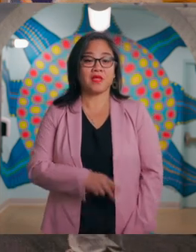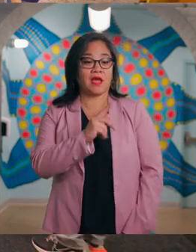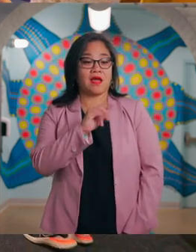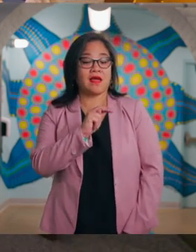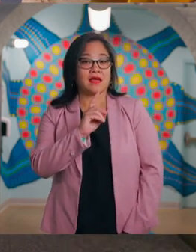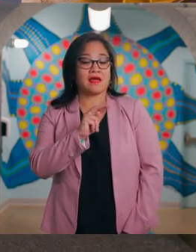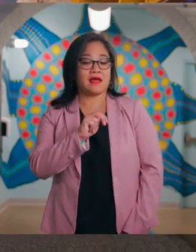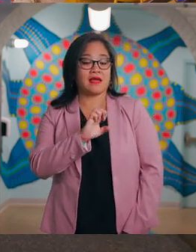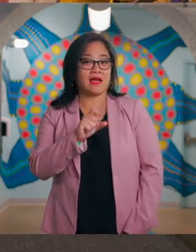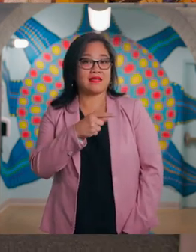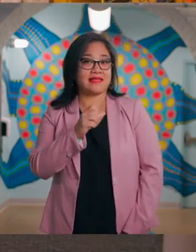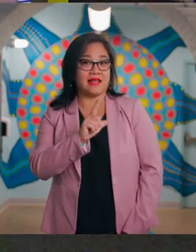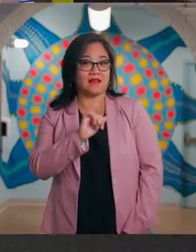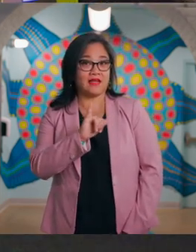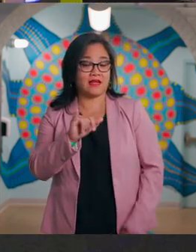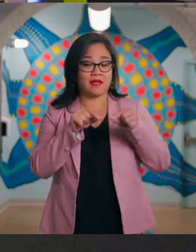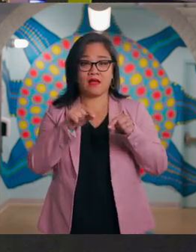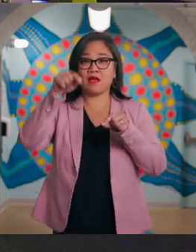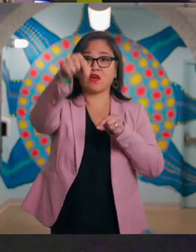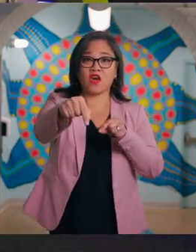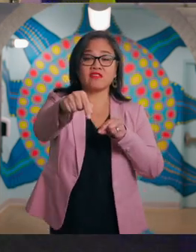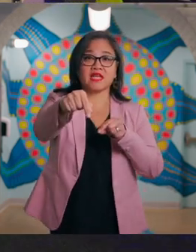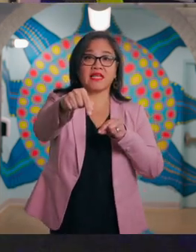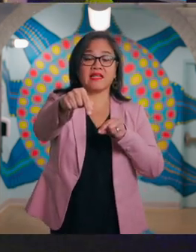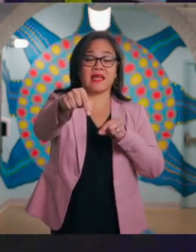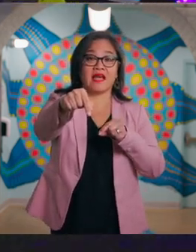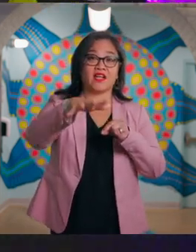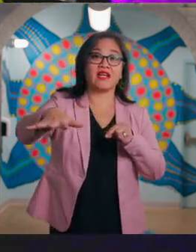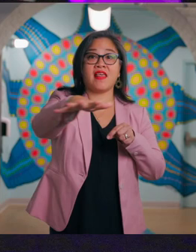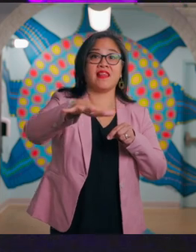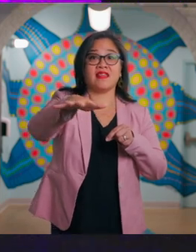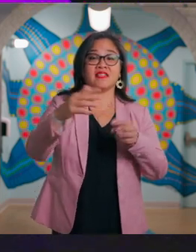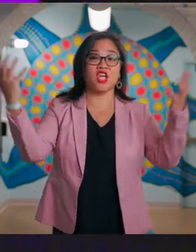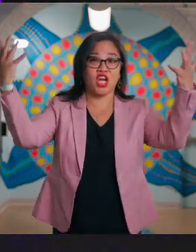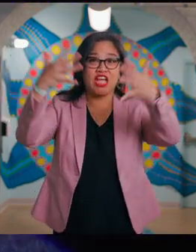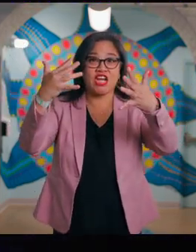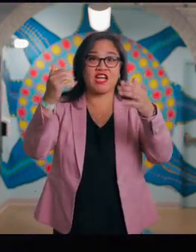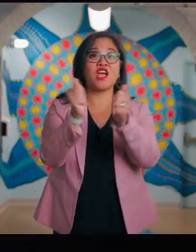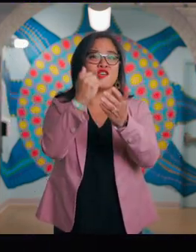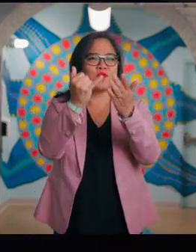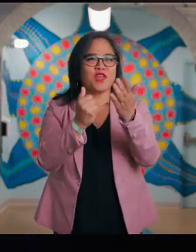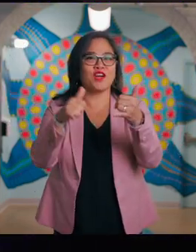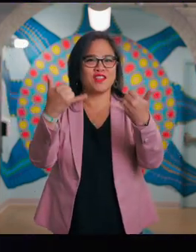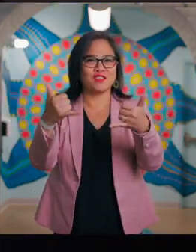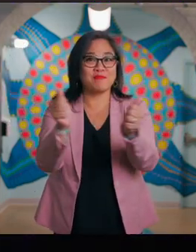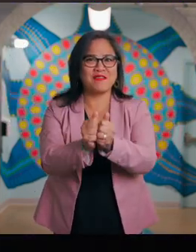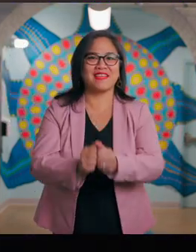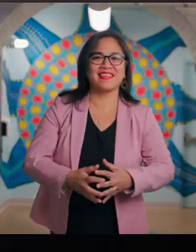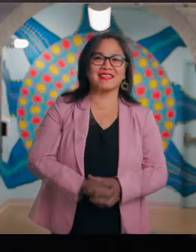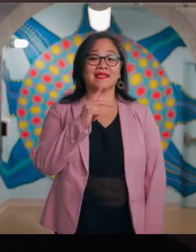Across from the Kindness Gallery is a dark area with artwork you can play with.